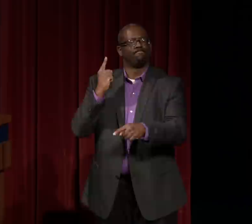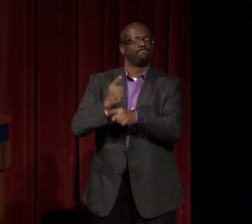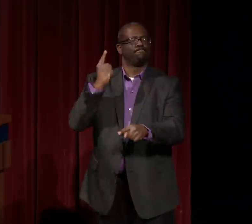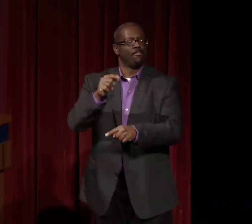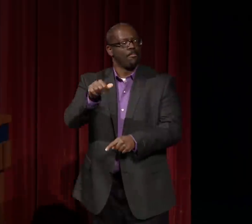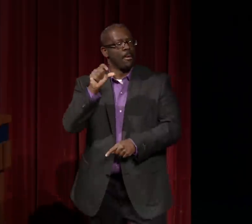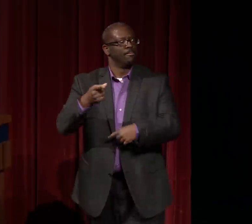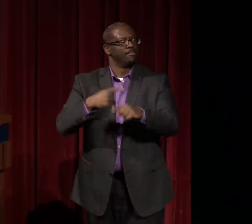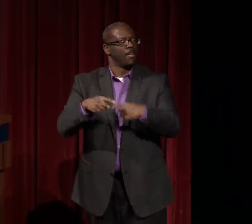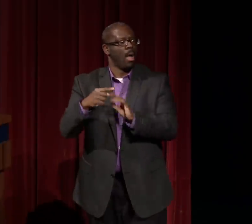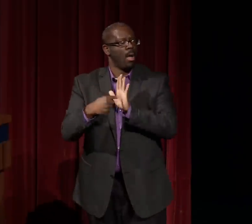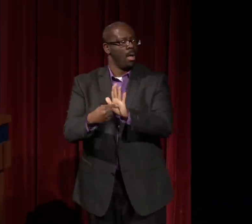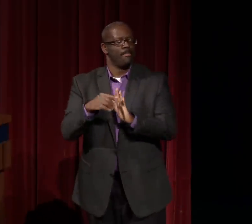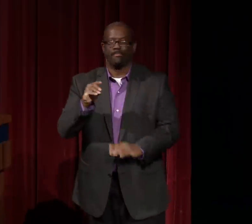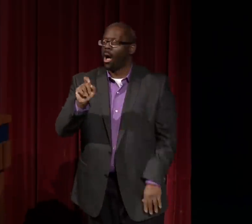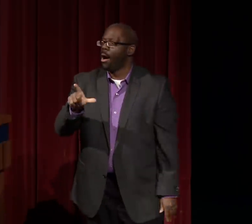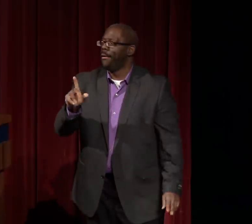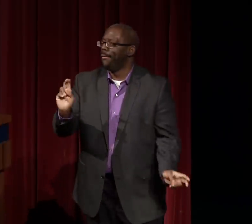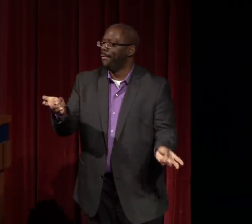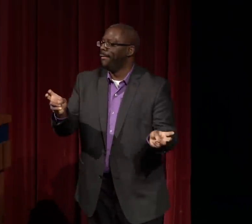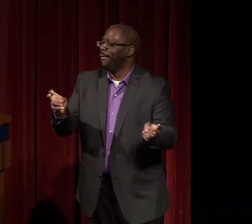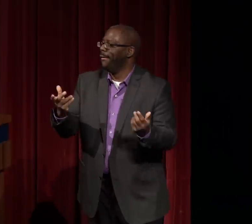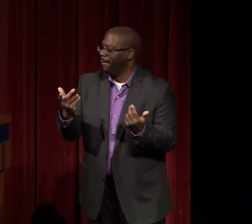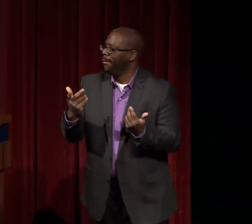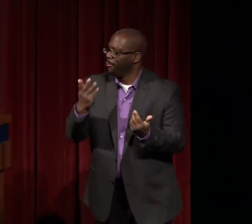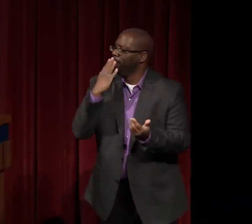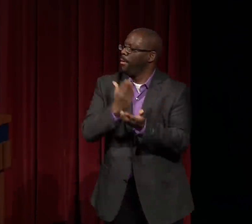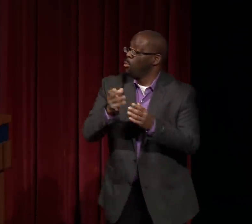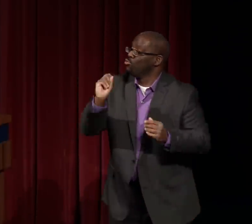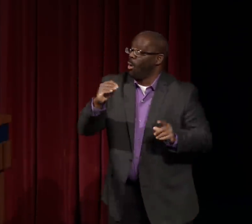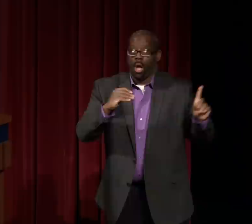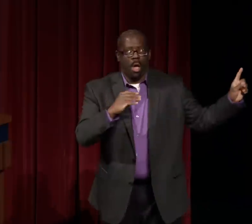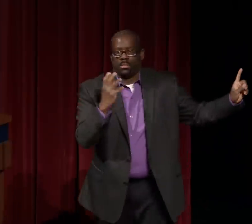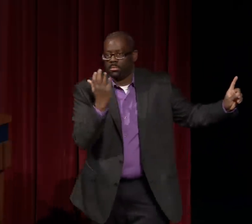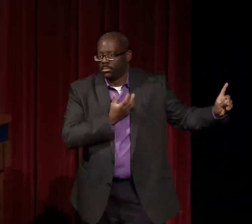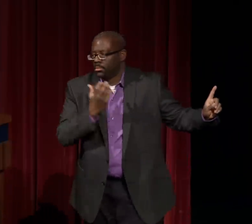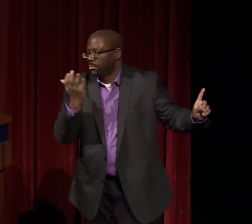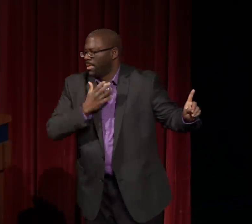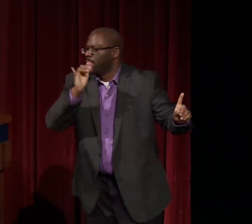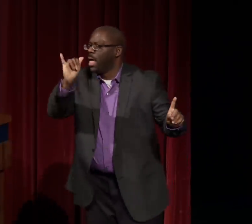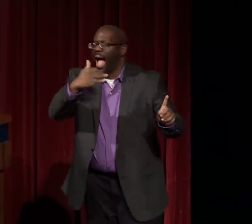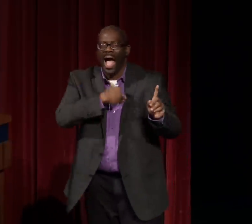and made her get rid of some of those Black cultural characteristics and perhaps fit a model that would have been more appropriate,